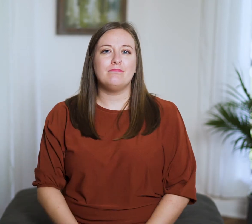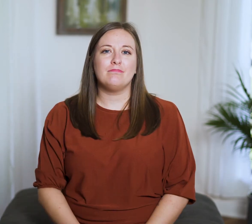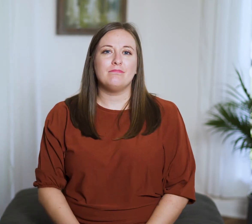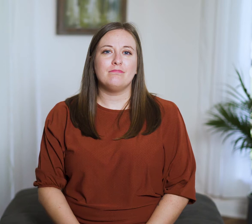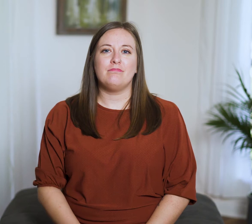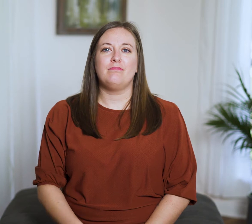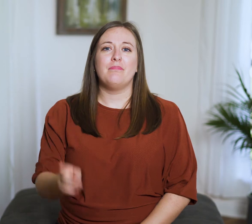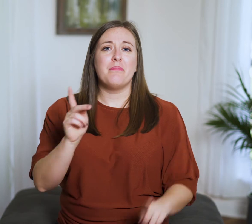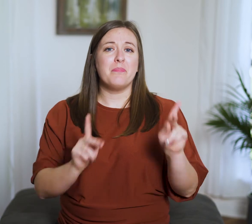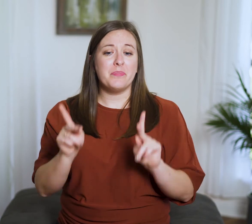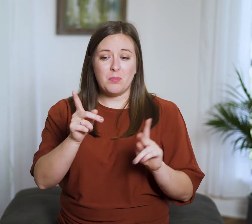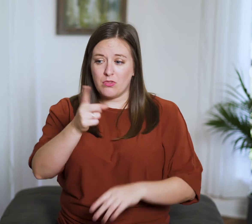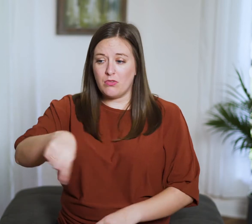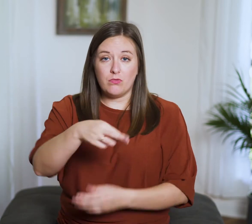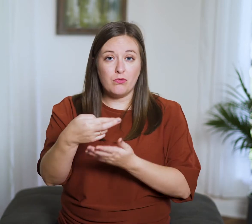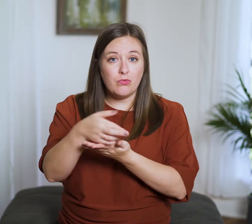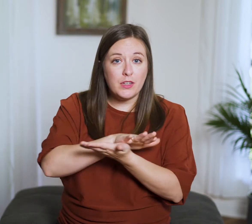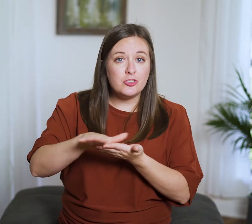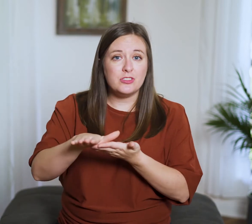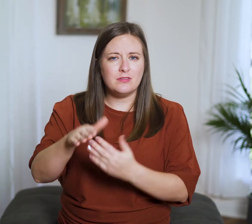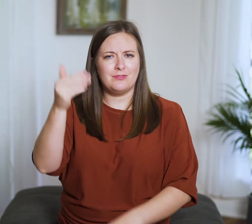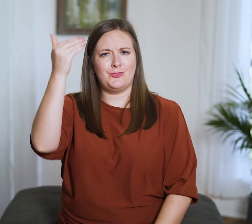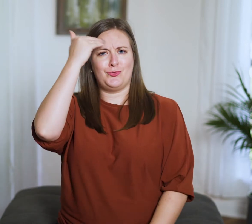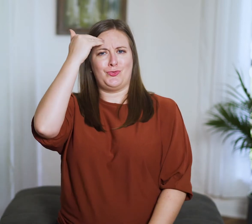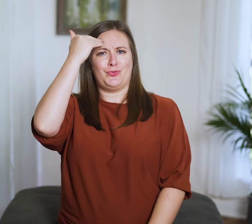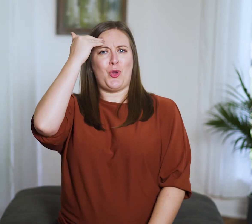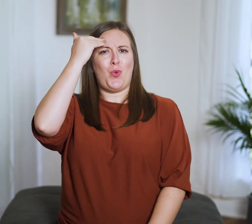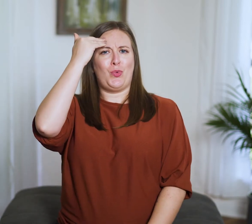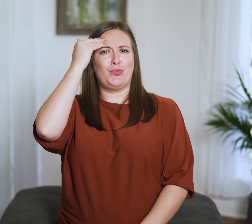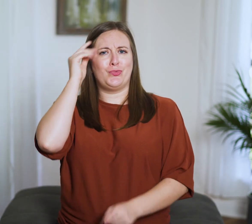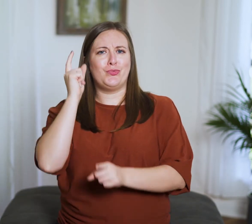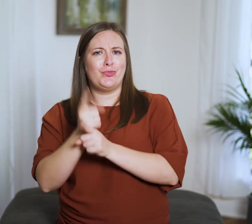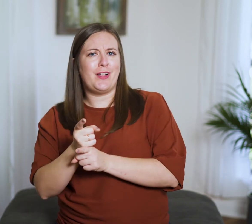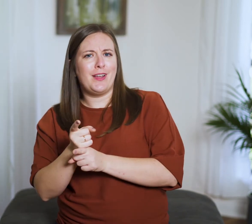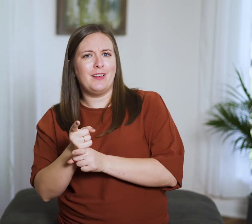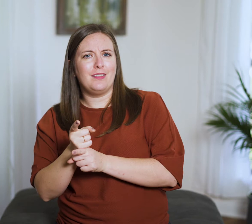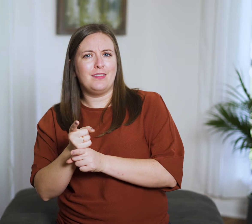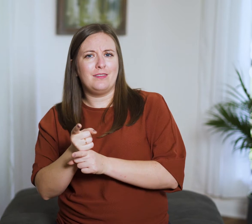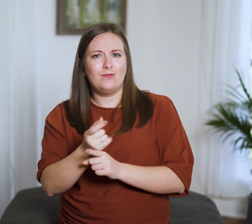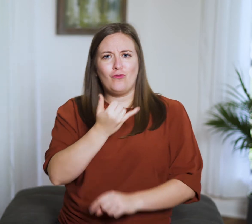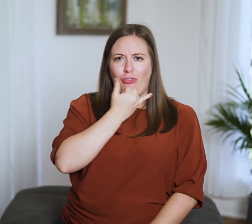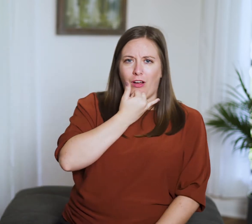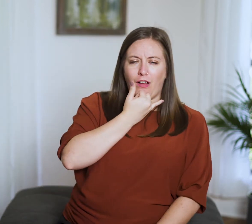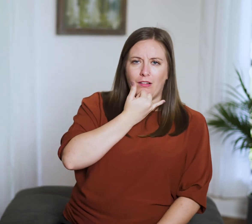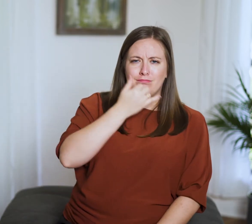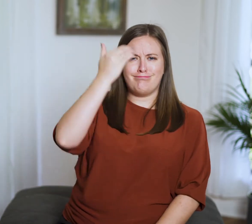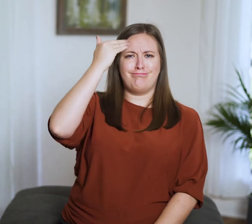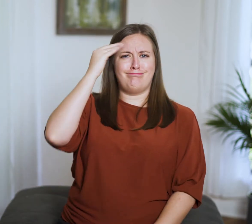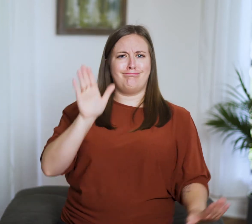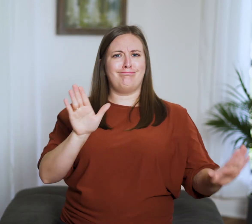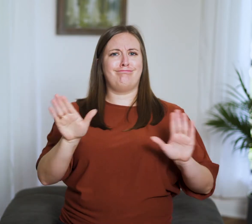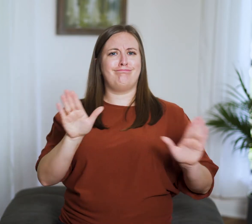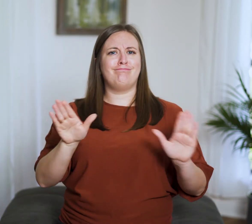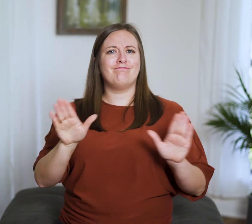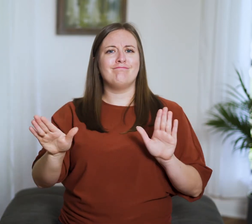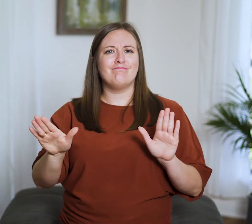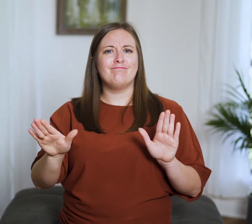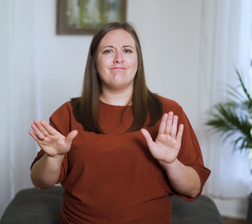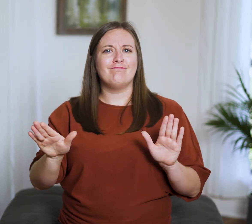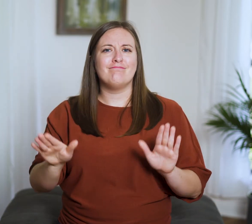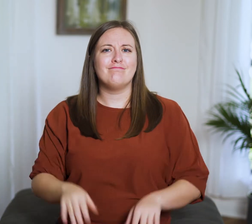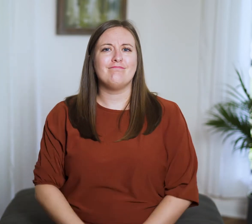The lips of the righteous know what is acceptable,